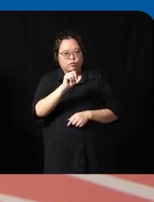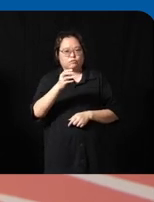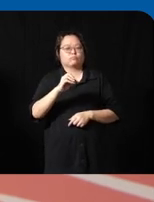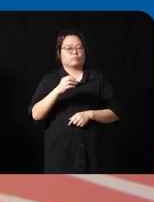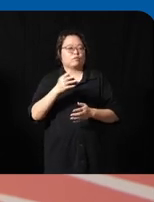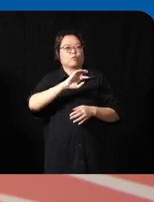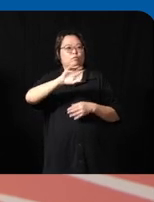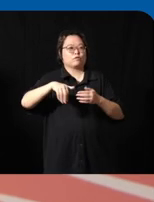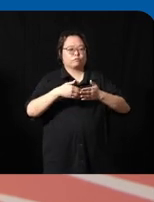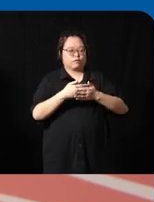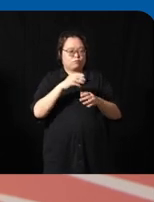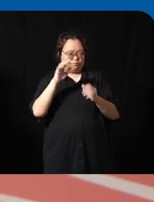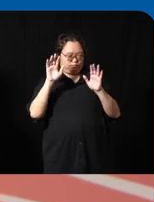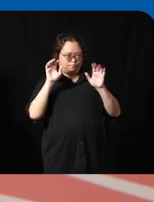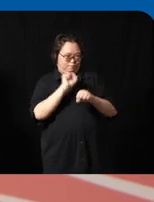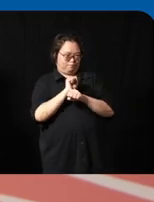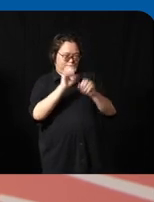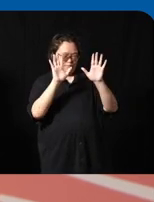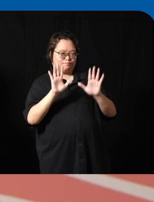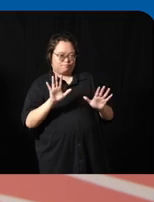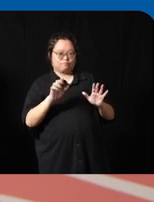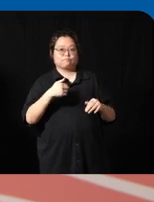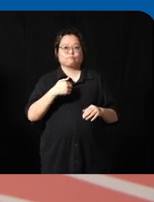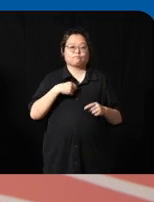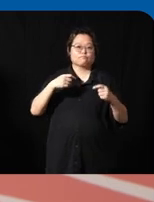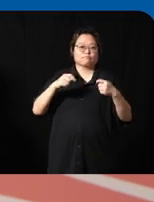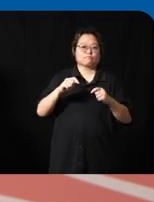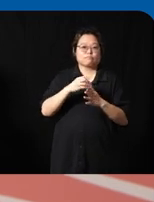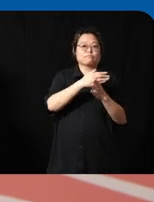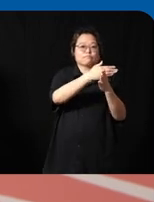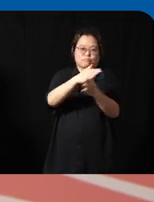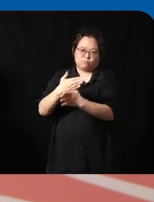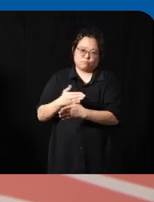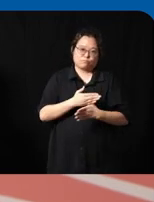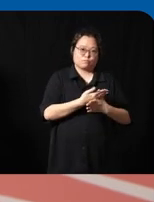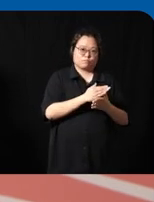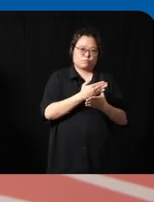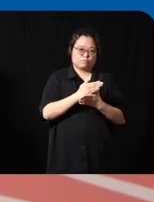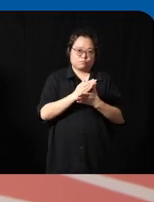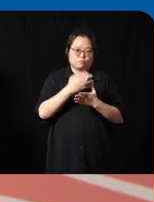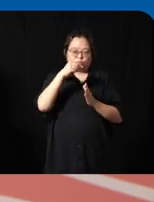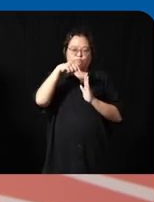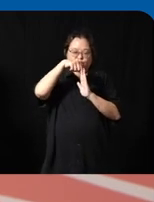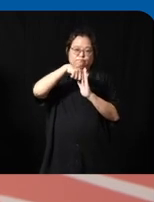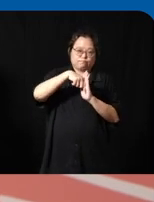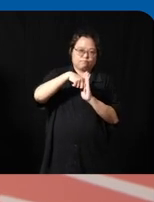wonderful work you are doing uh I'll try to share with you some insights of how uh a big